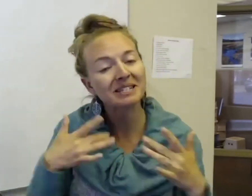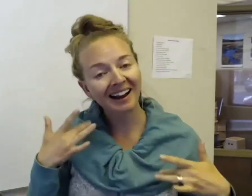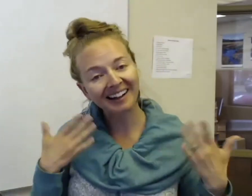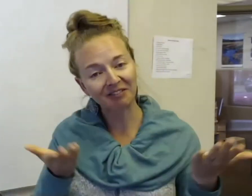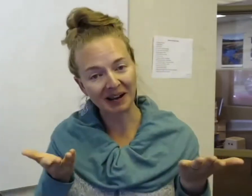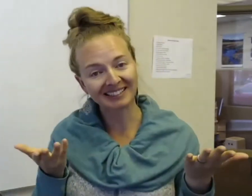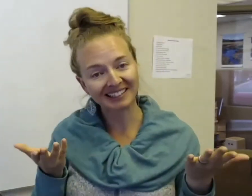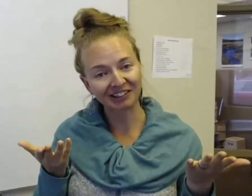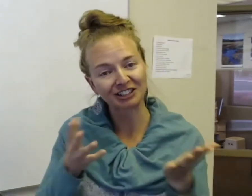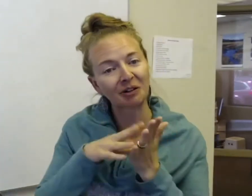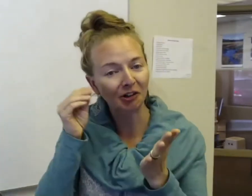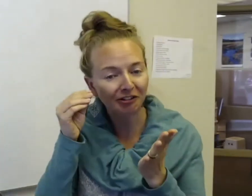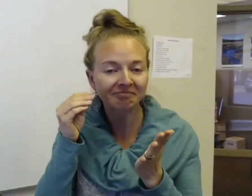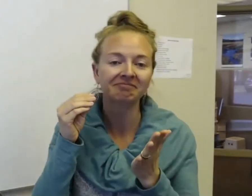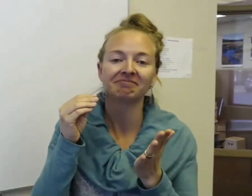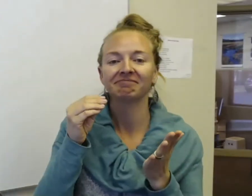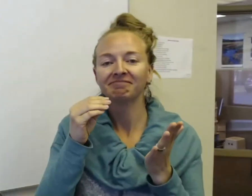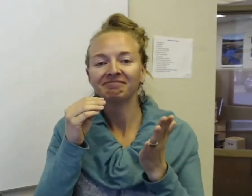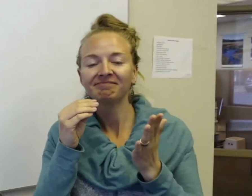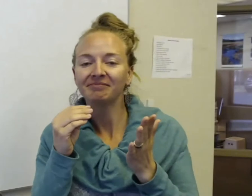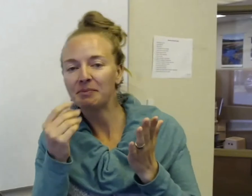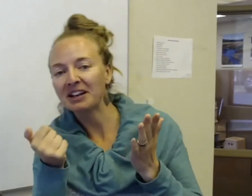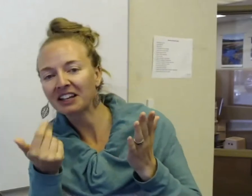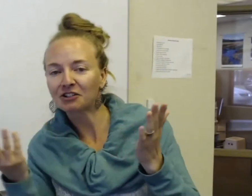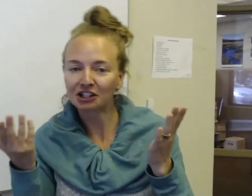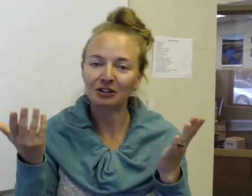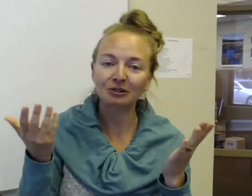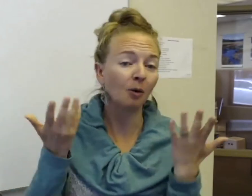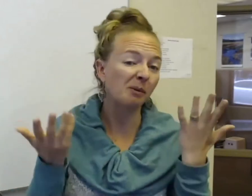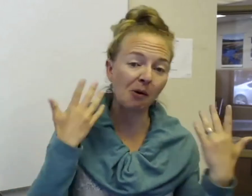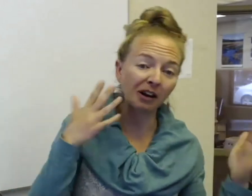to have you guys here just to learn, maybe a thing or two, or maybe you already know